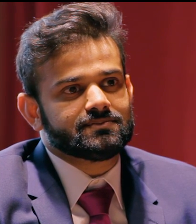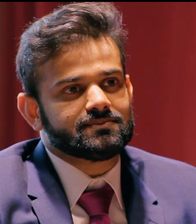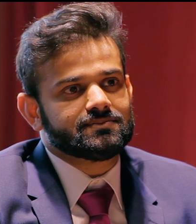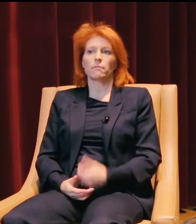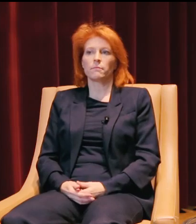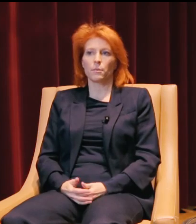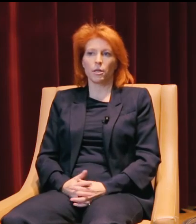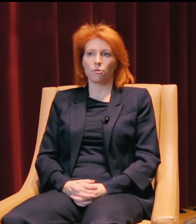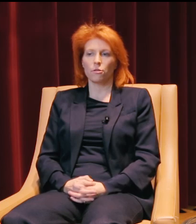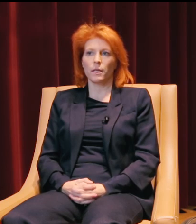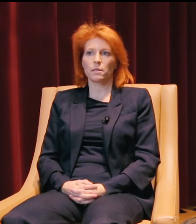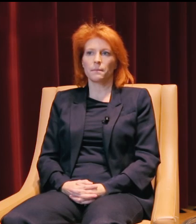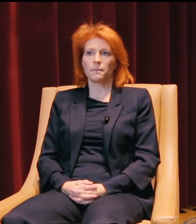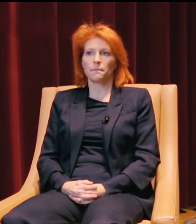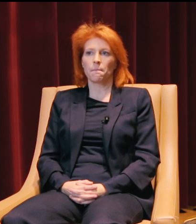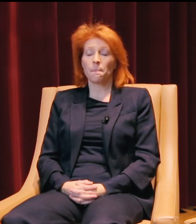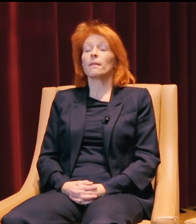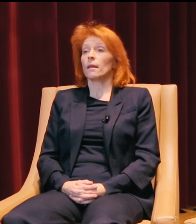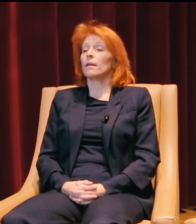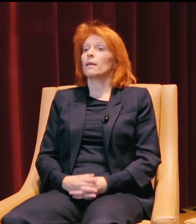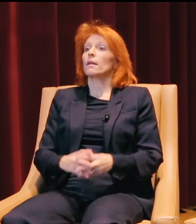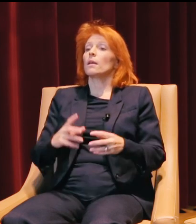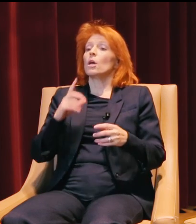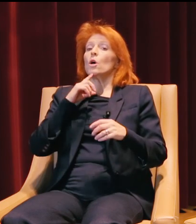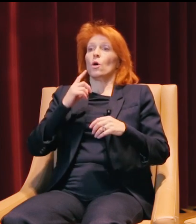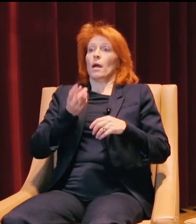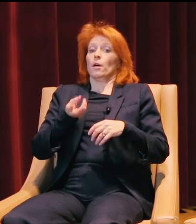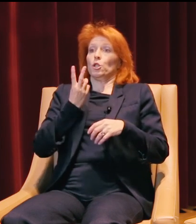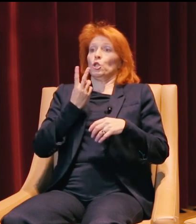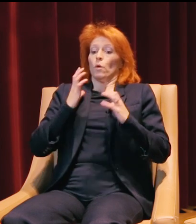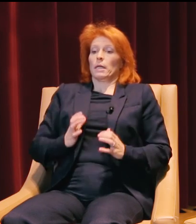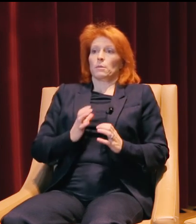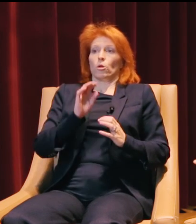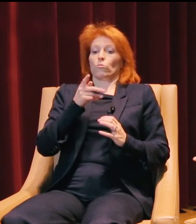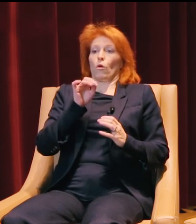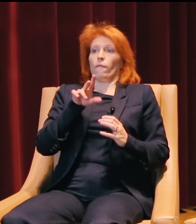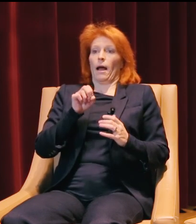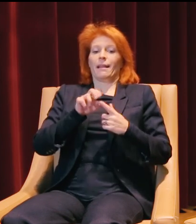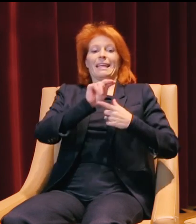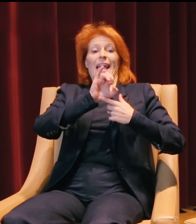and some of the challenges you've faced? So we've actually built two customer profiles, Nick and Hailey.